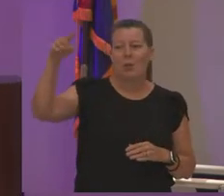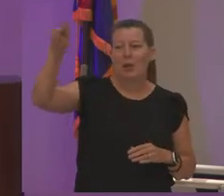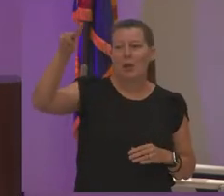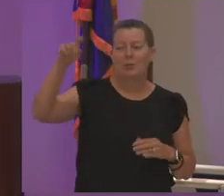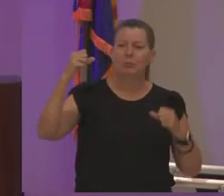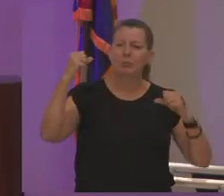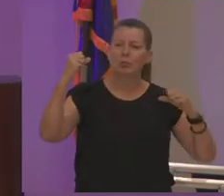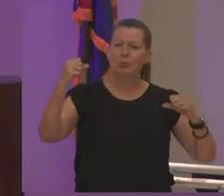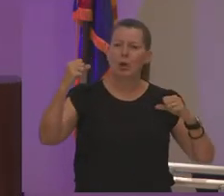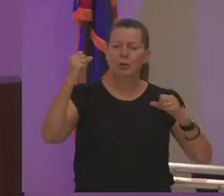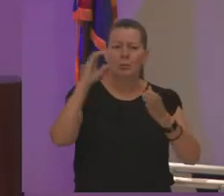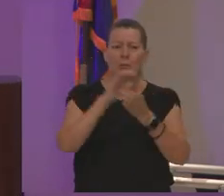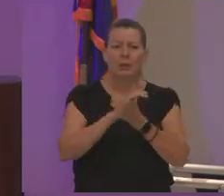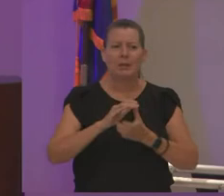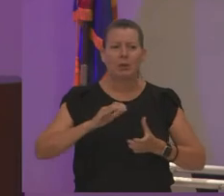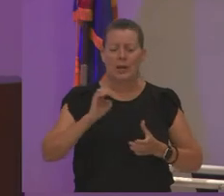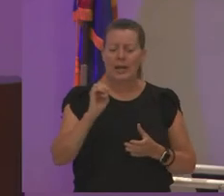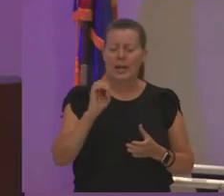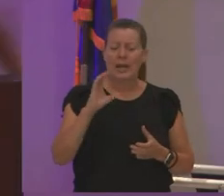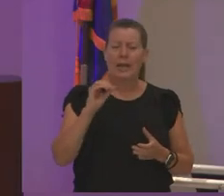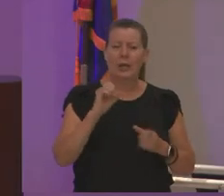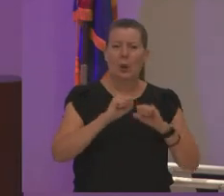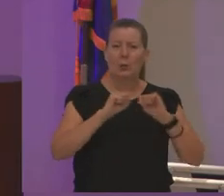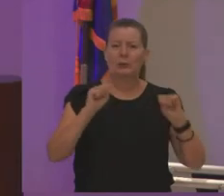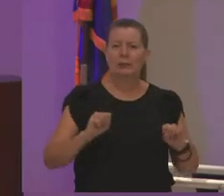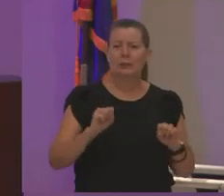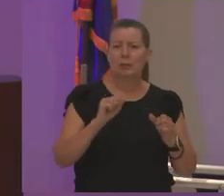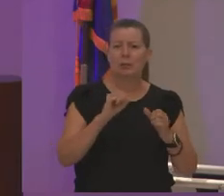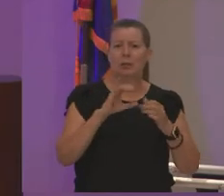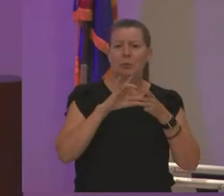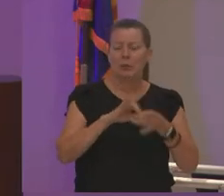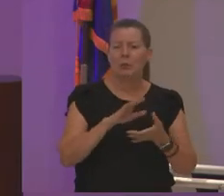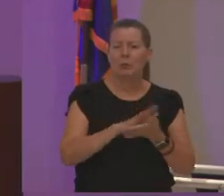if they don't get through the beginnings like the application which is hard i know